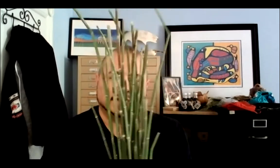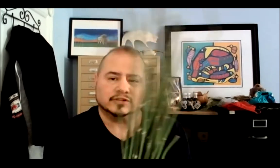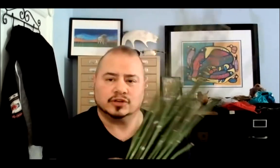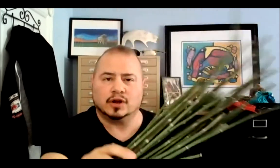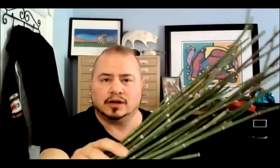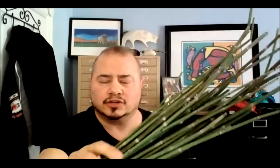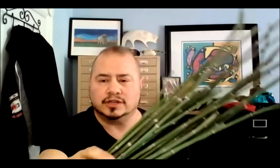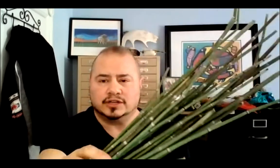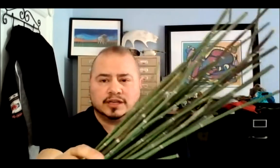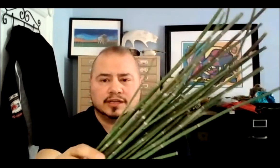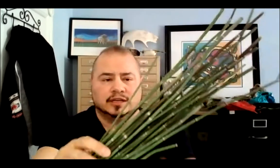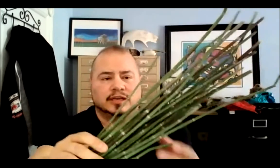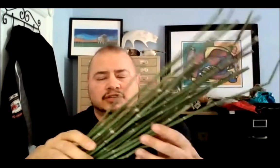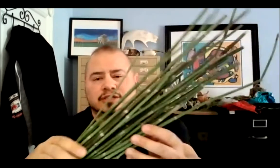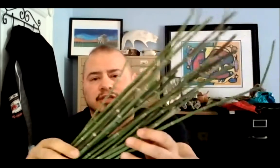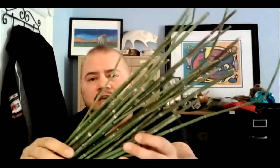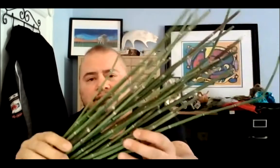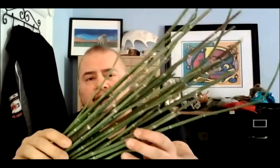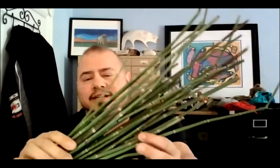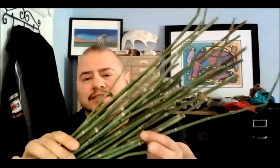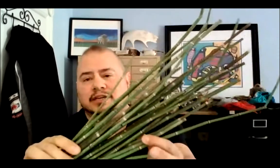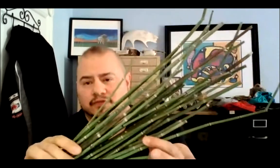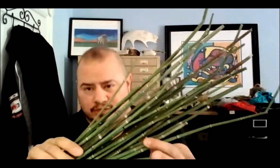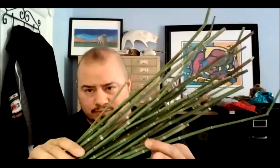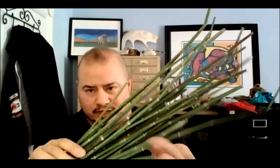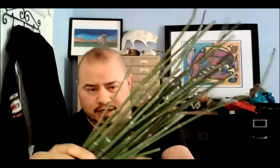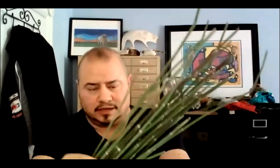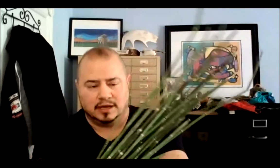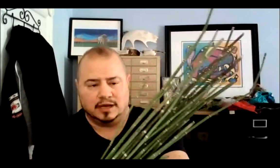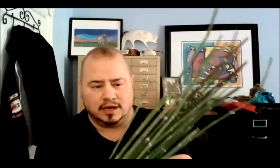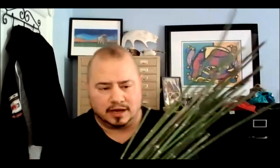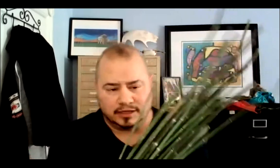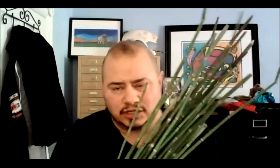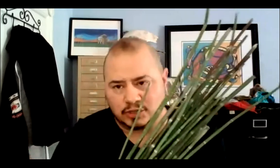that, there's no contraindications, you don't get sick from this plant. Indigenous